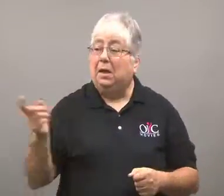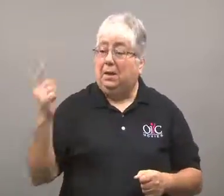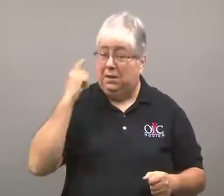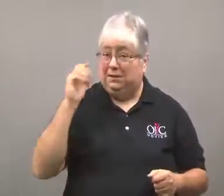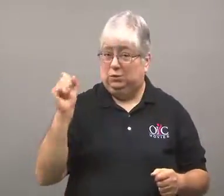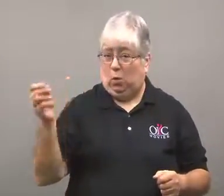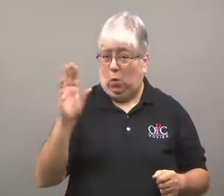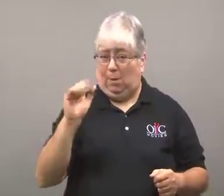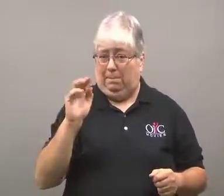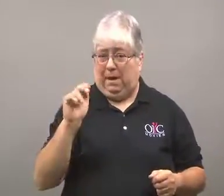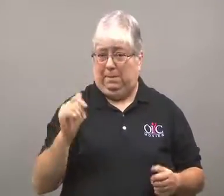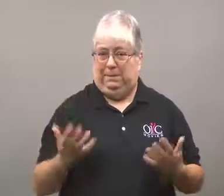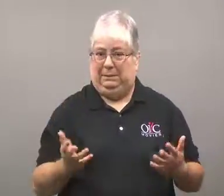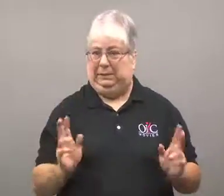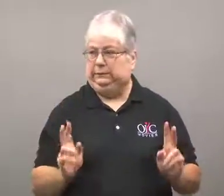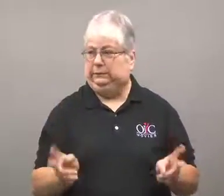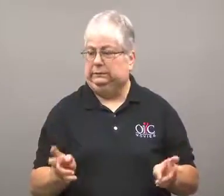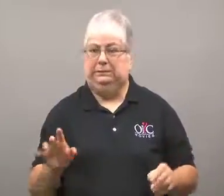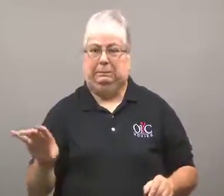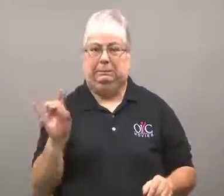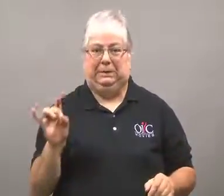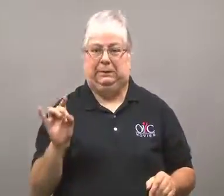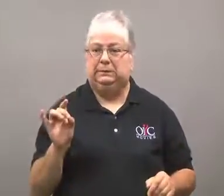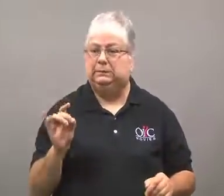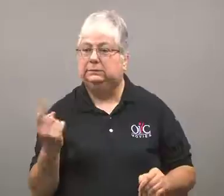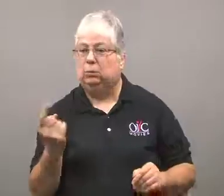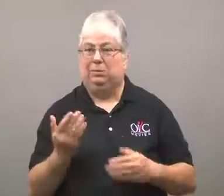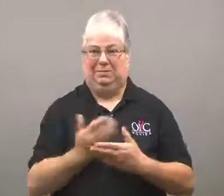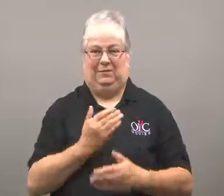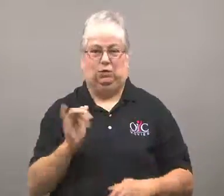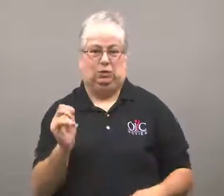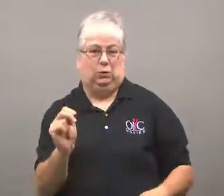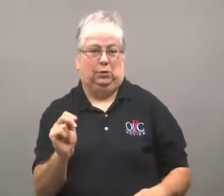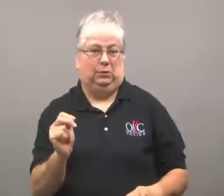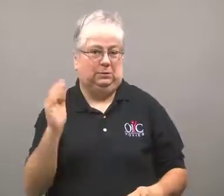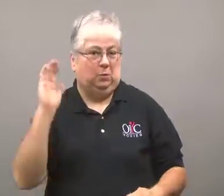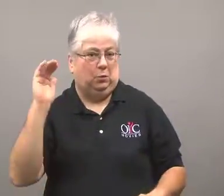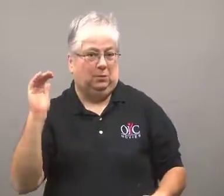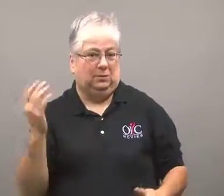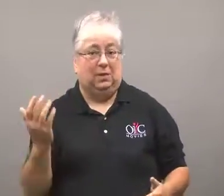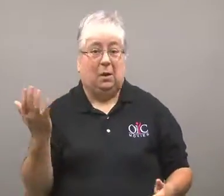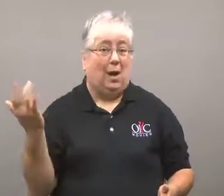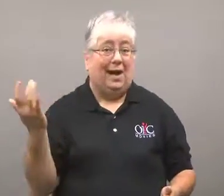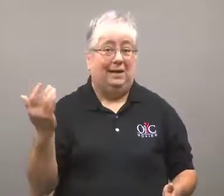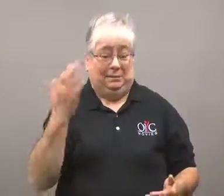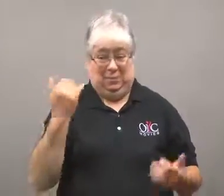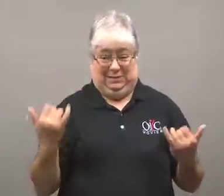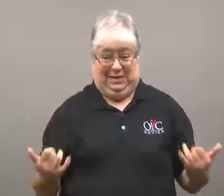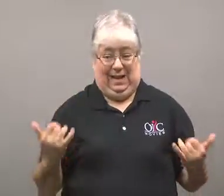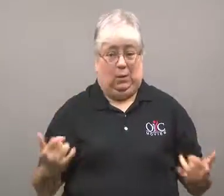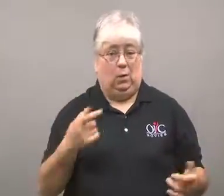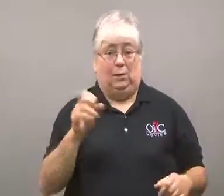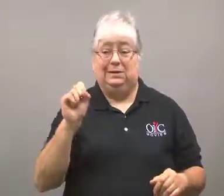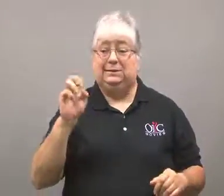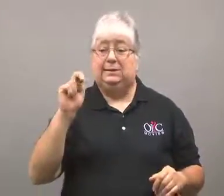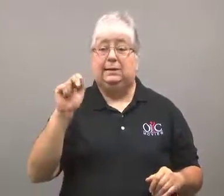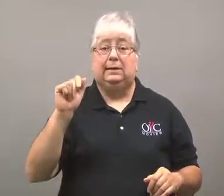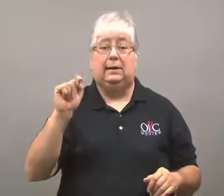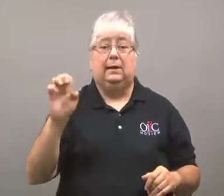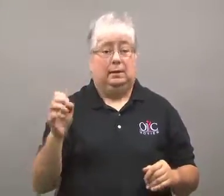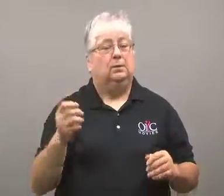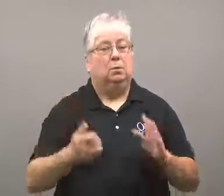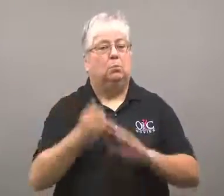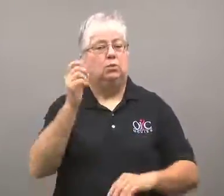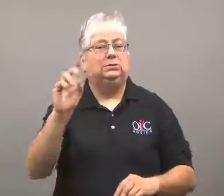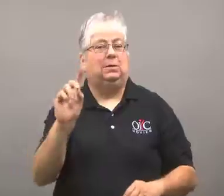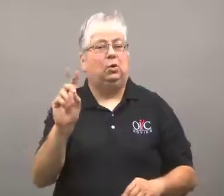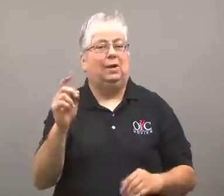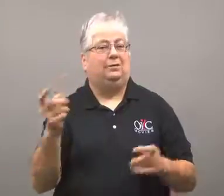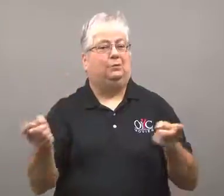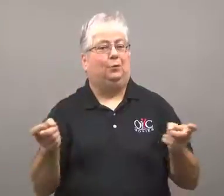It appears Obama will need to hurry to pick a replacement before January.